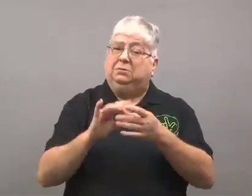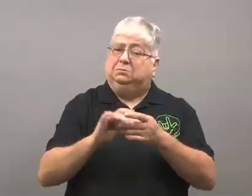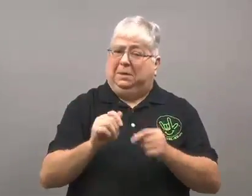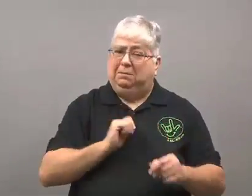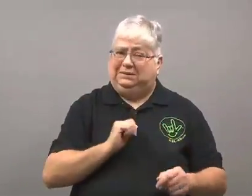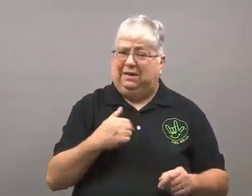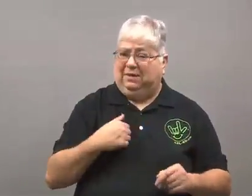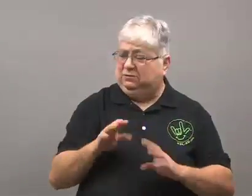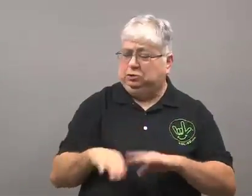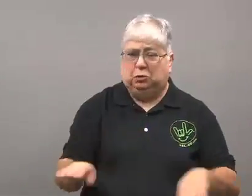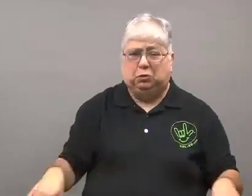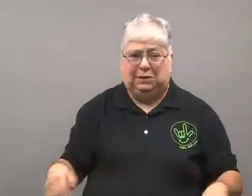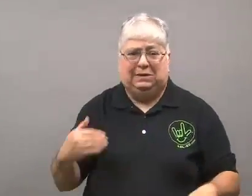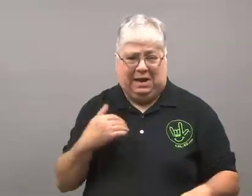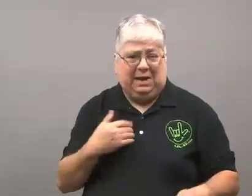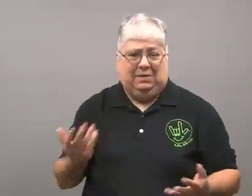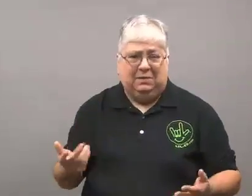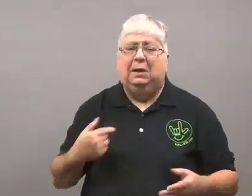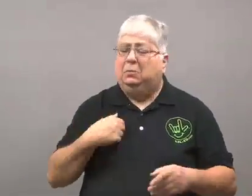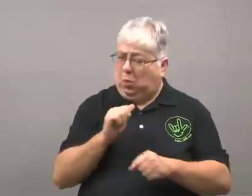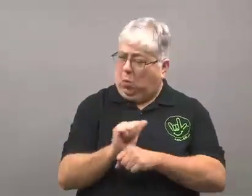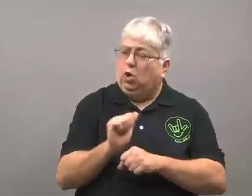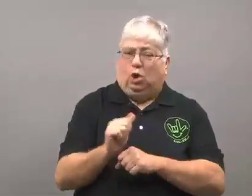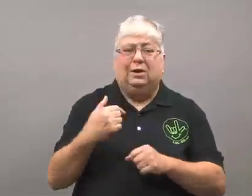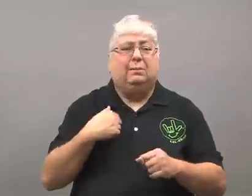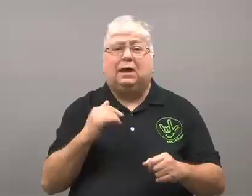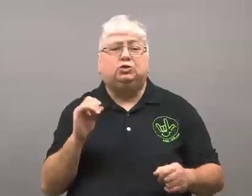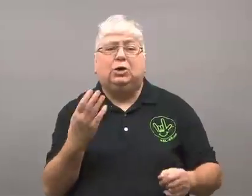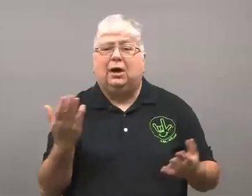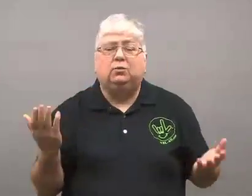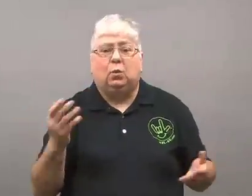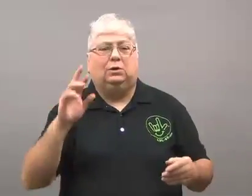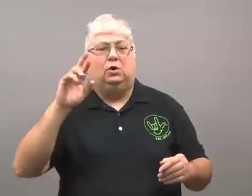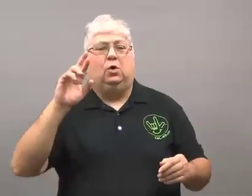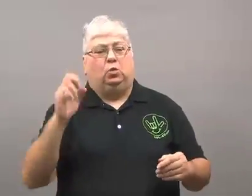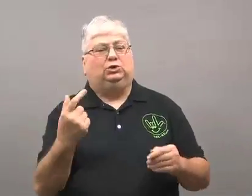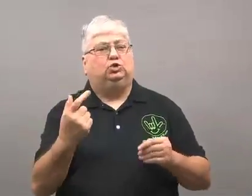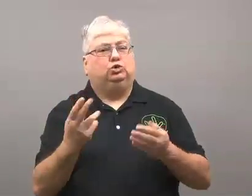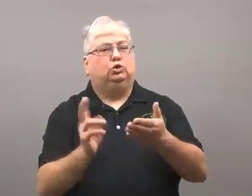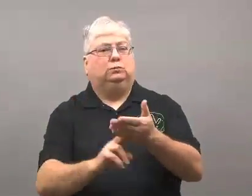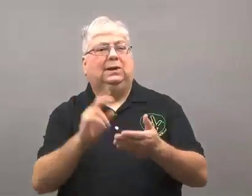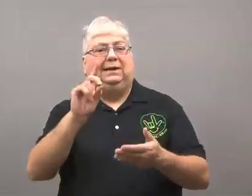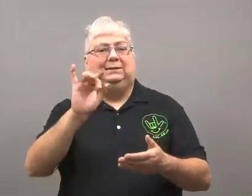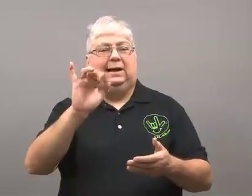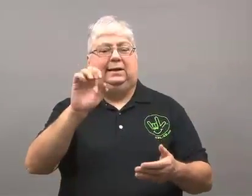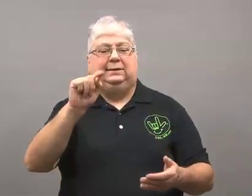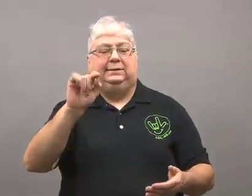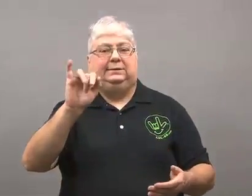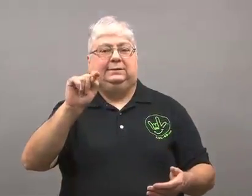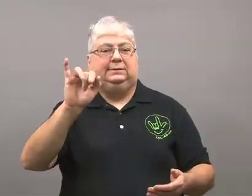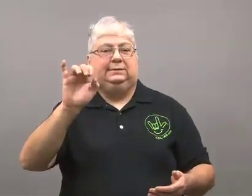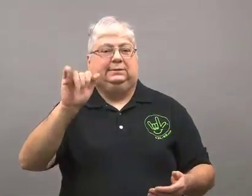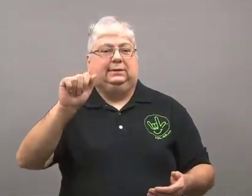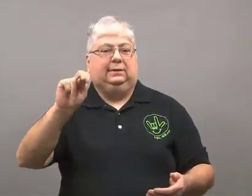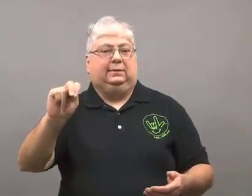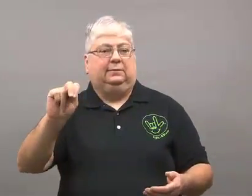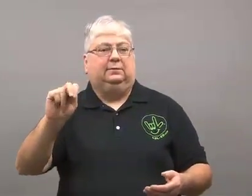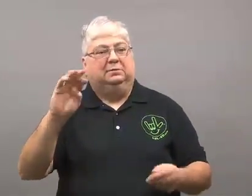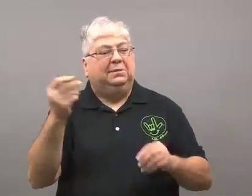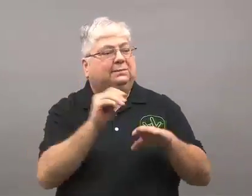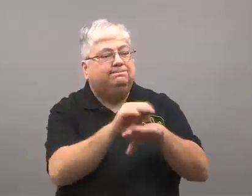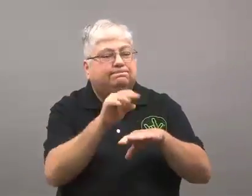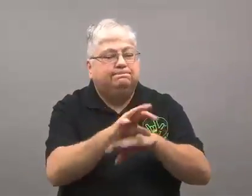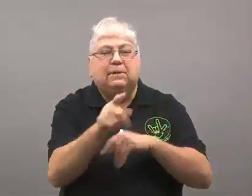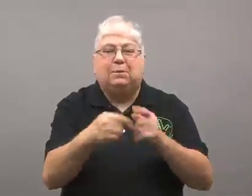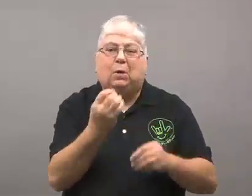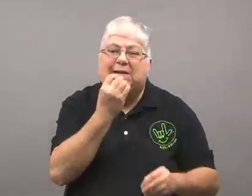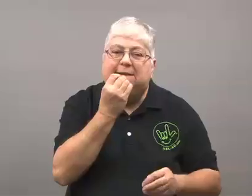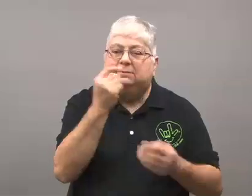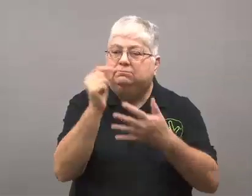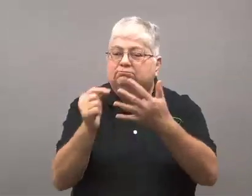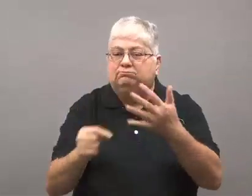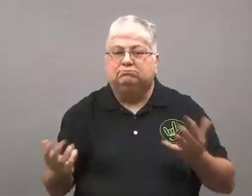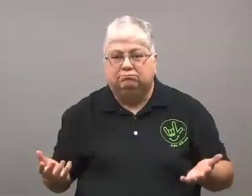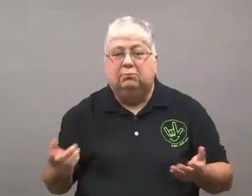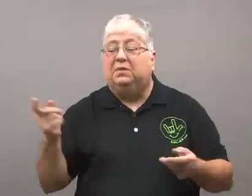"I have children and work as a registered dietician ."